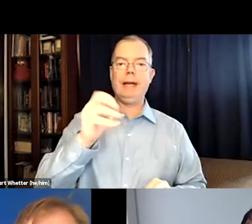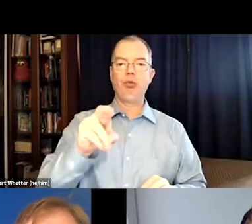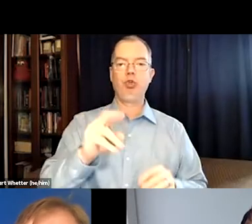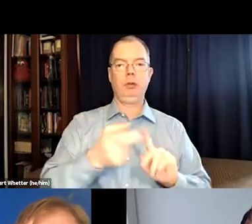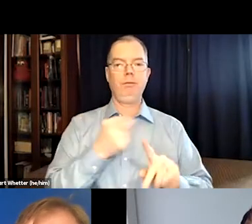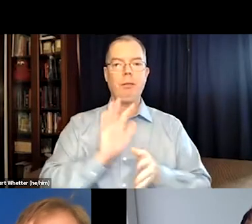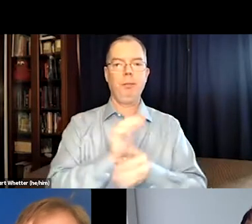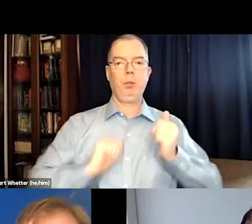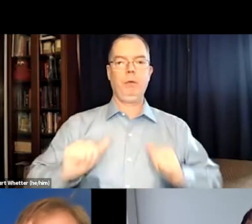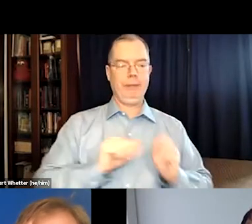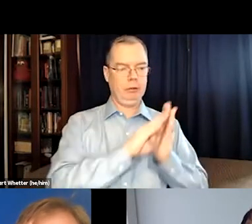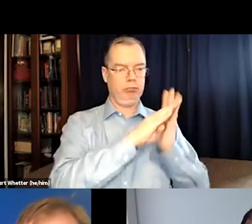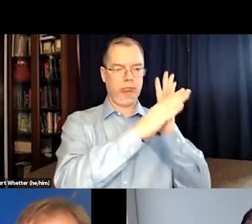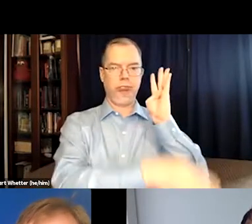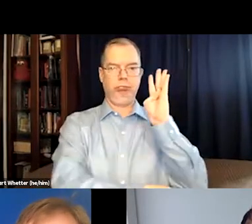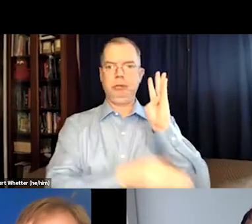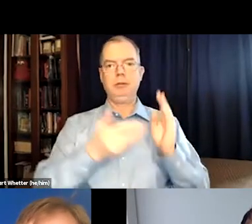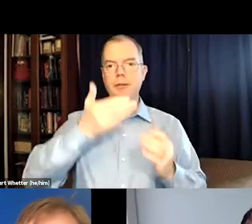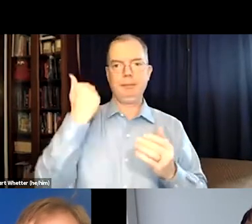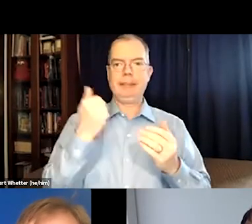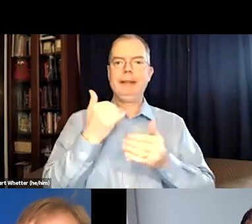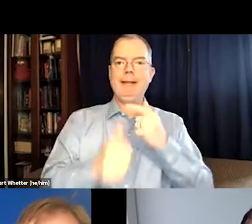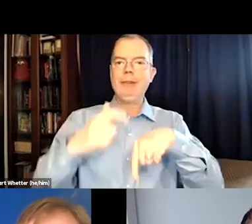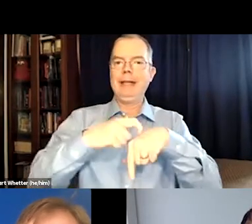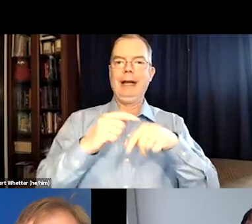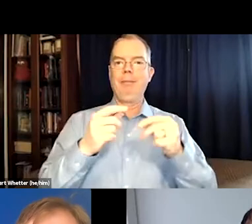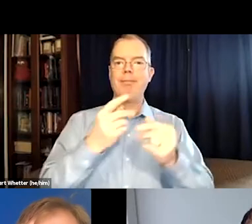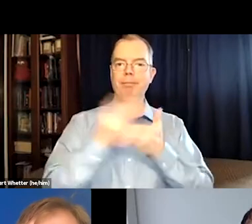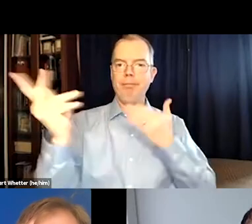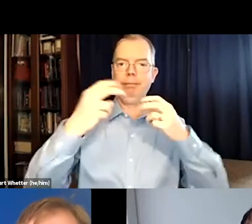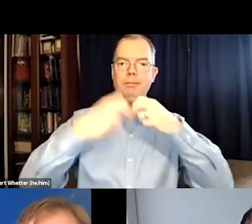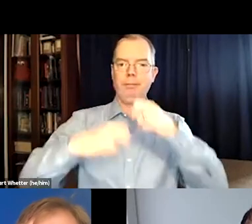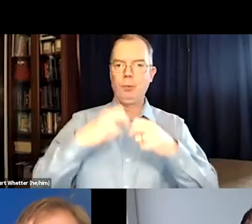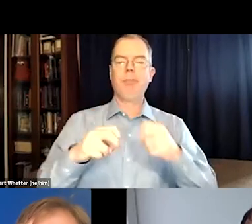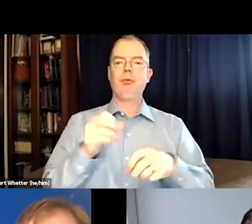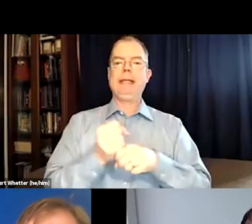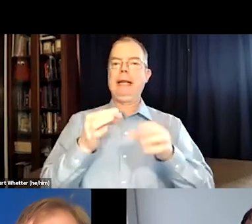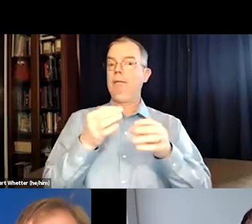a stack of free vouchers from these movie theaters because every time there's